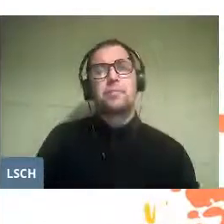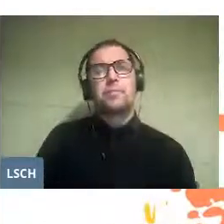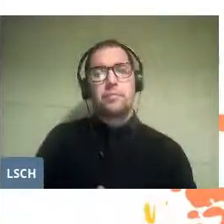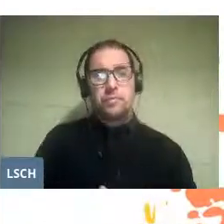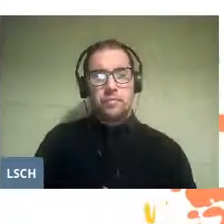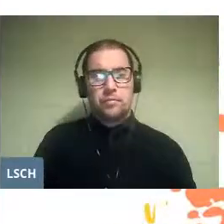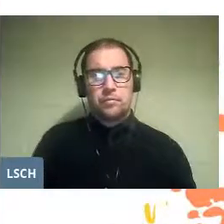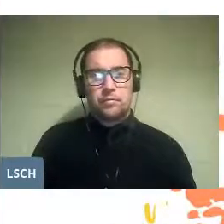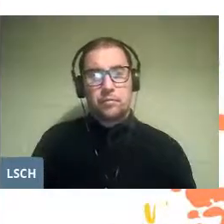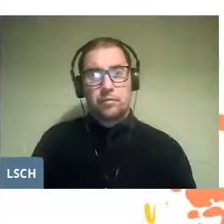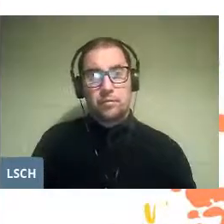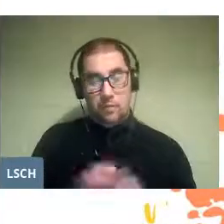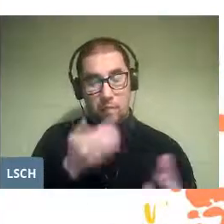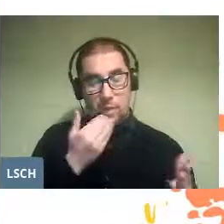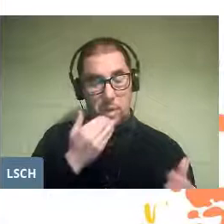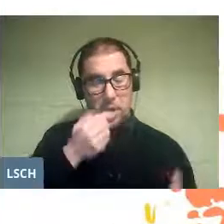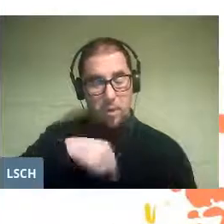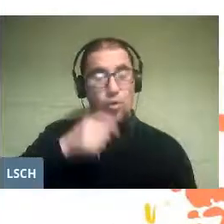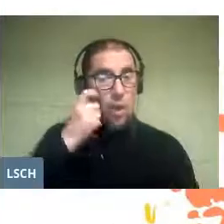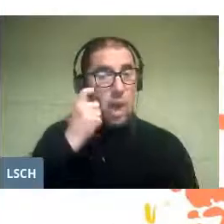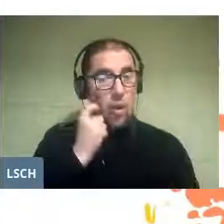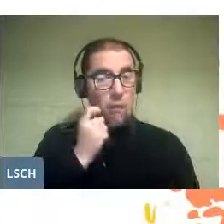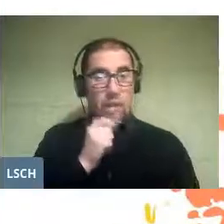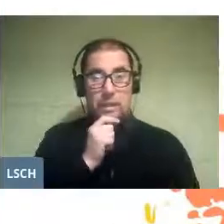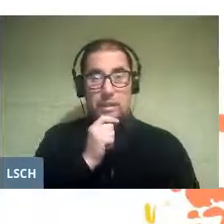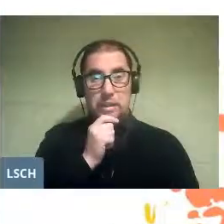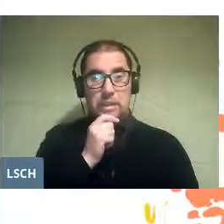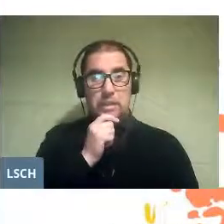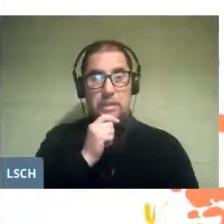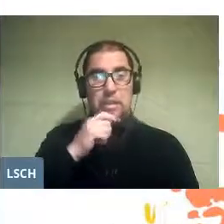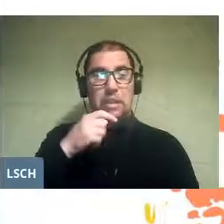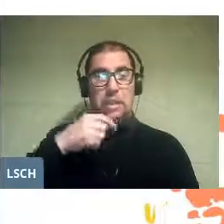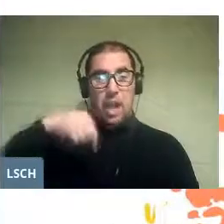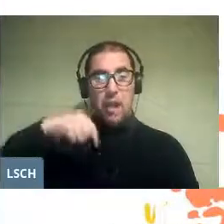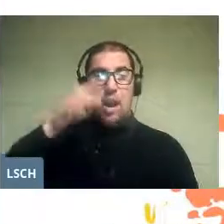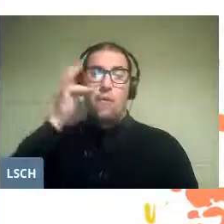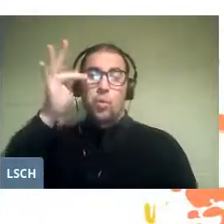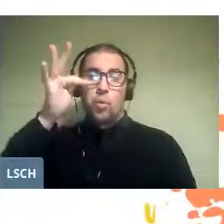We are confident that we can bequeath a better future to our children,